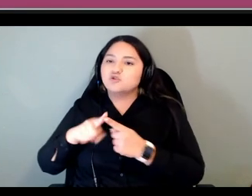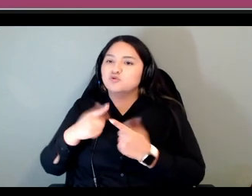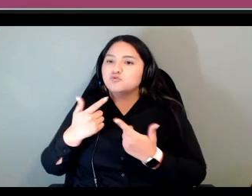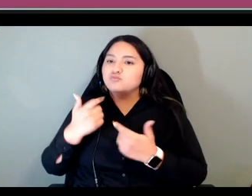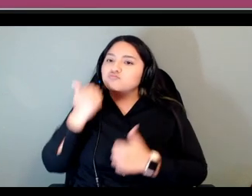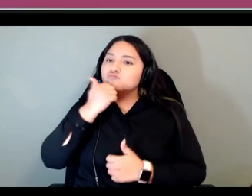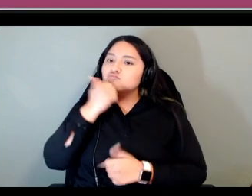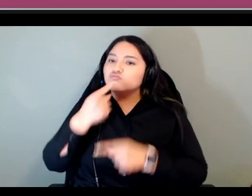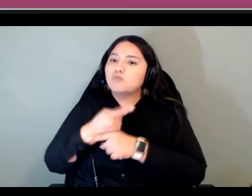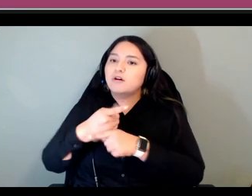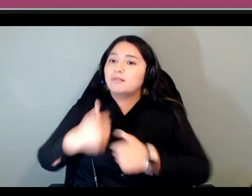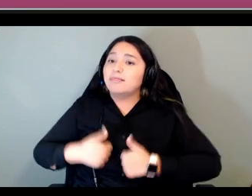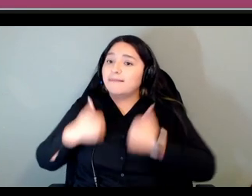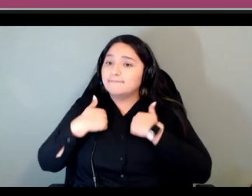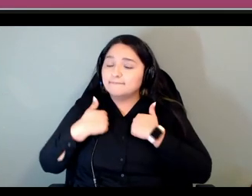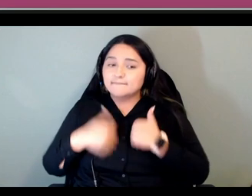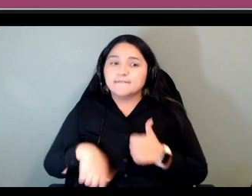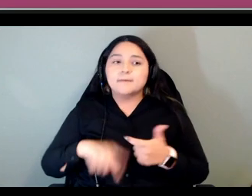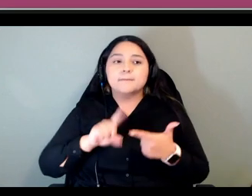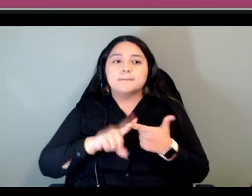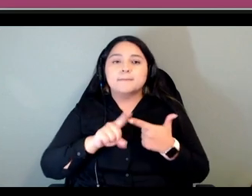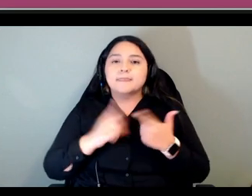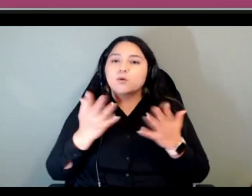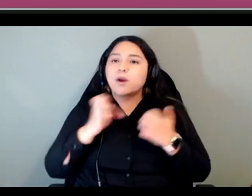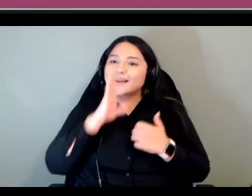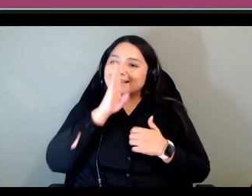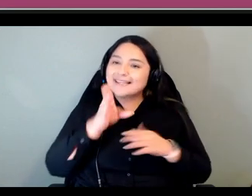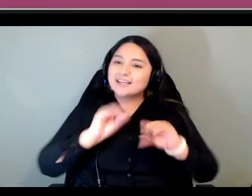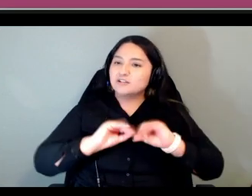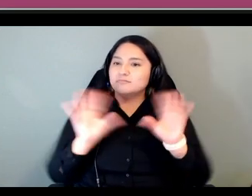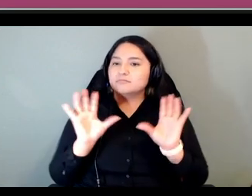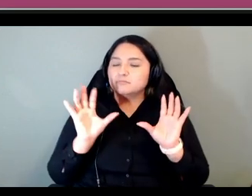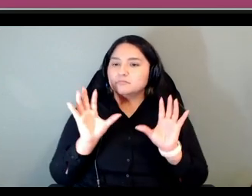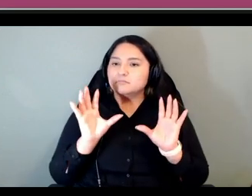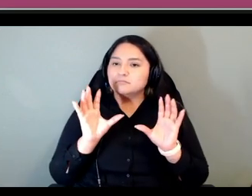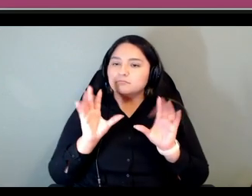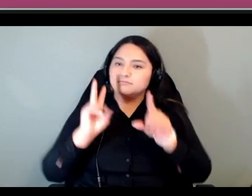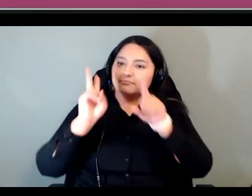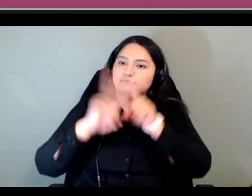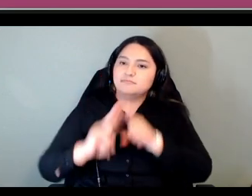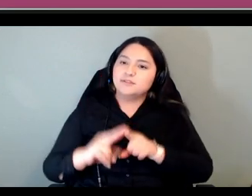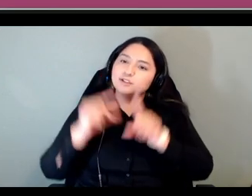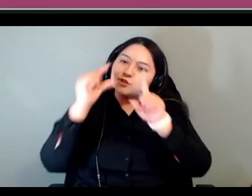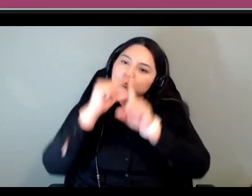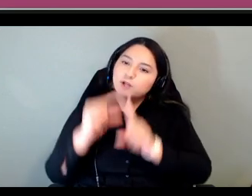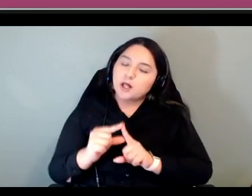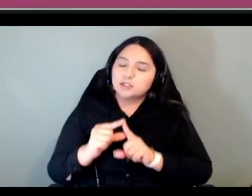wanted to have clear straightforward terminology as much as possible so learners didn't get